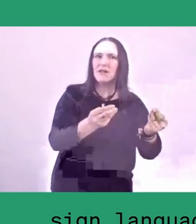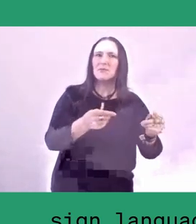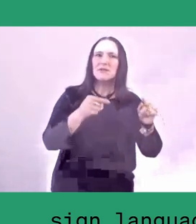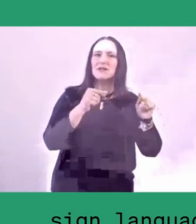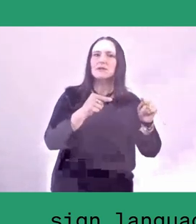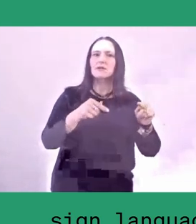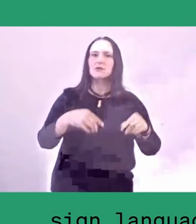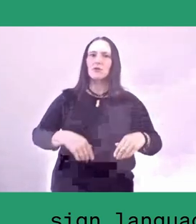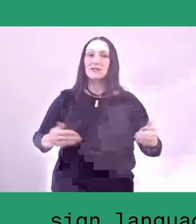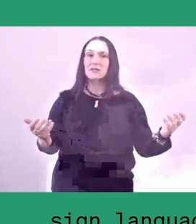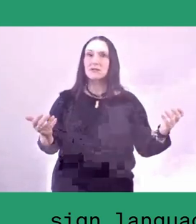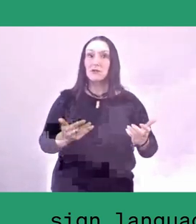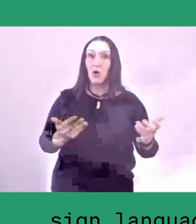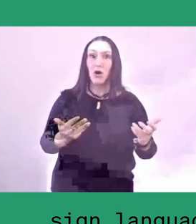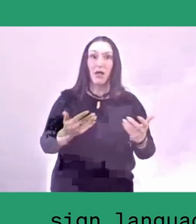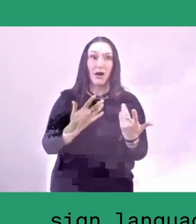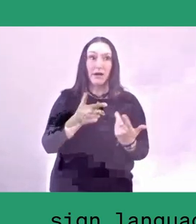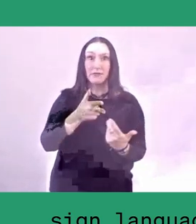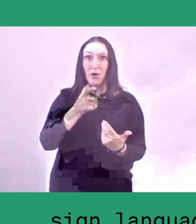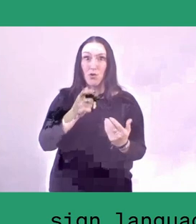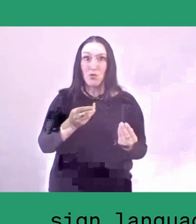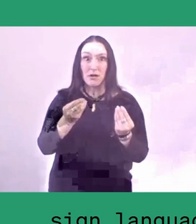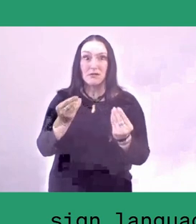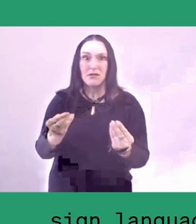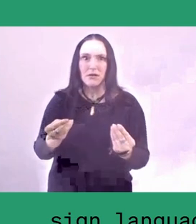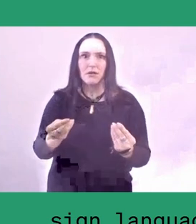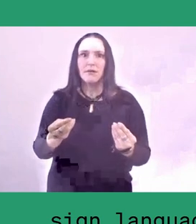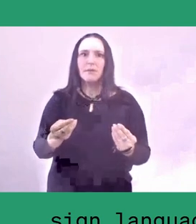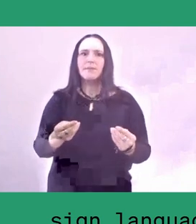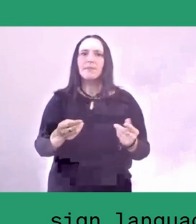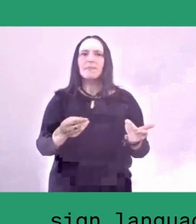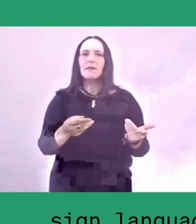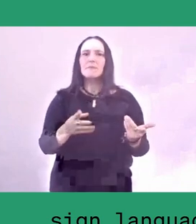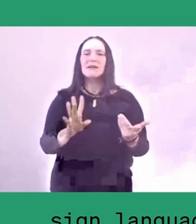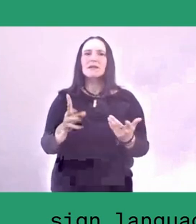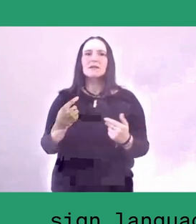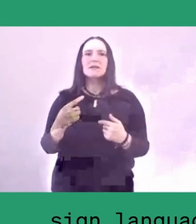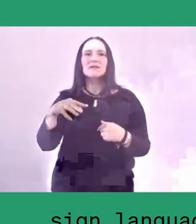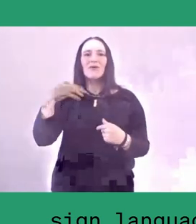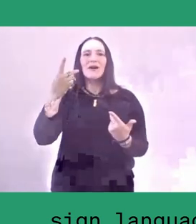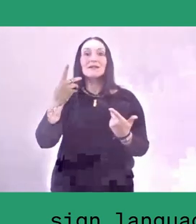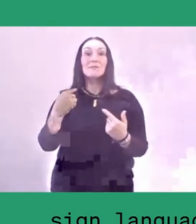but also poisoned our minds. Not just poisoning the land, but also poisoning our minds